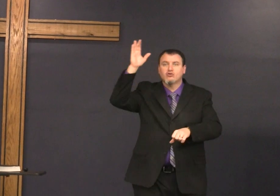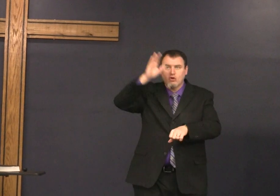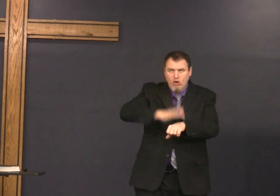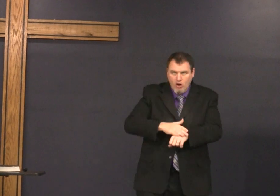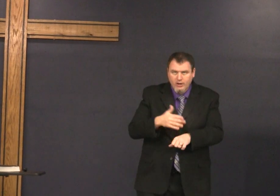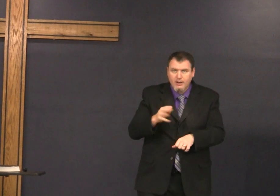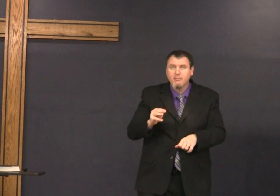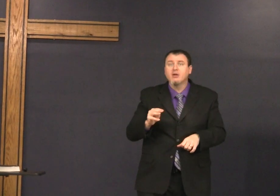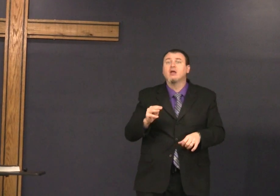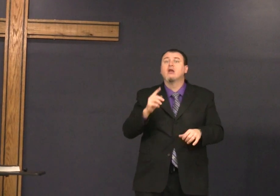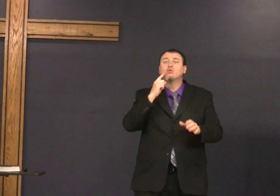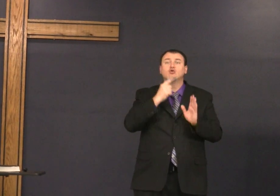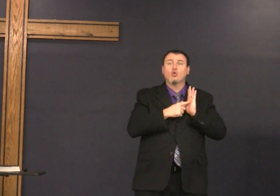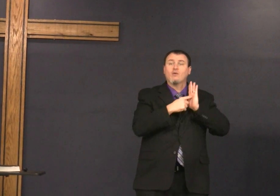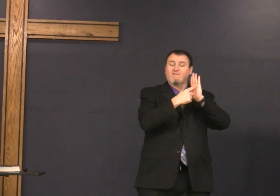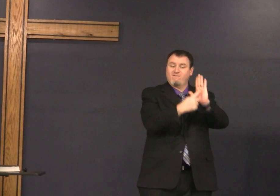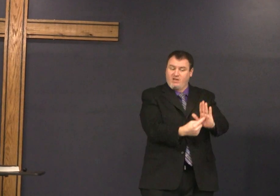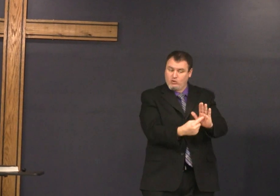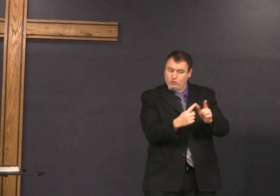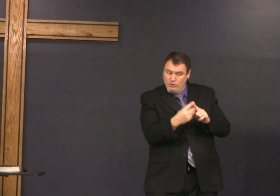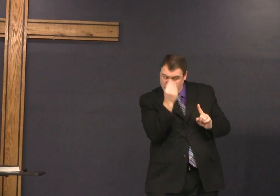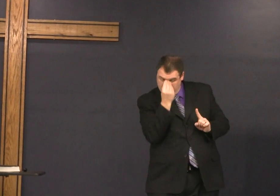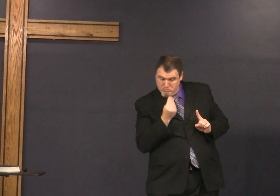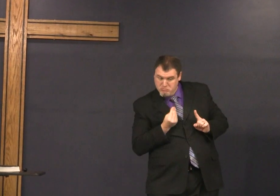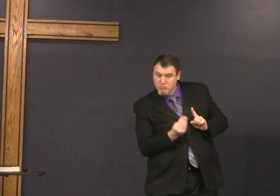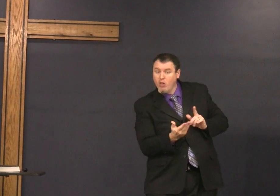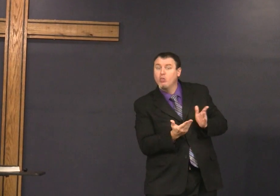he was not an angel but it was the Holy Ghost that was on him